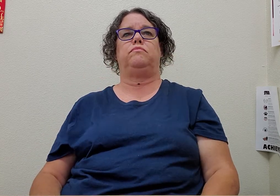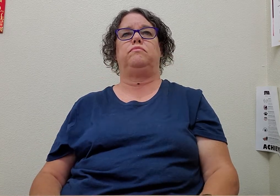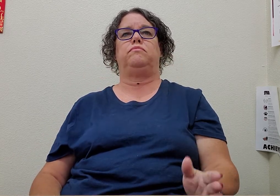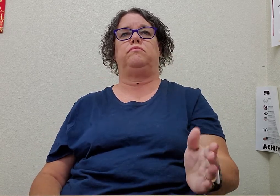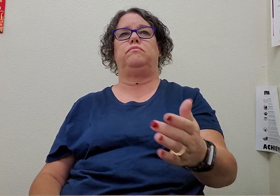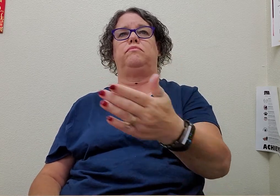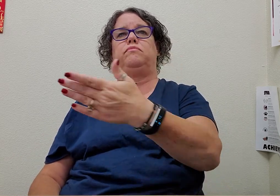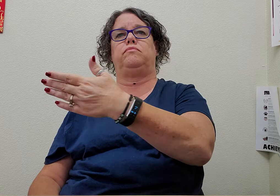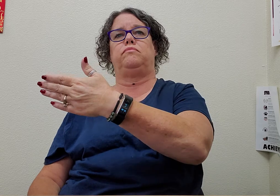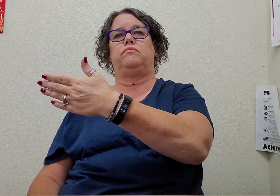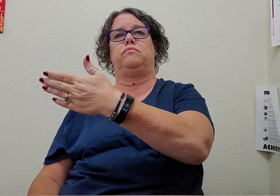go right